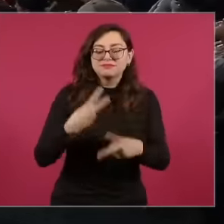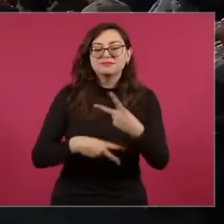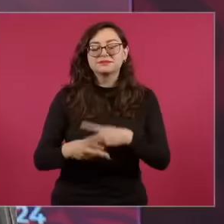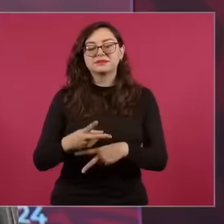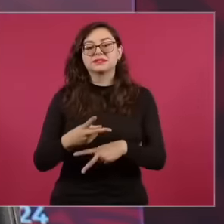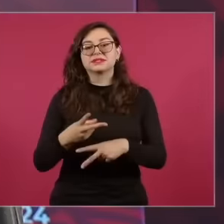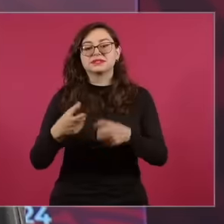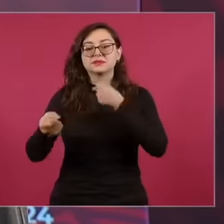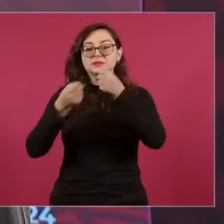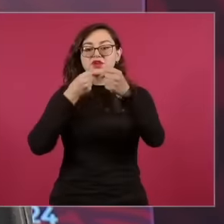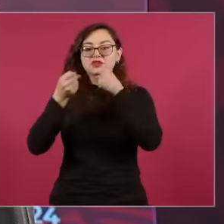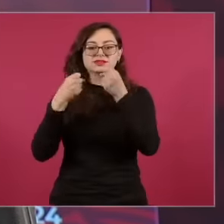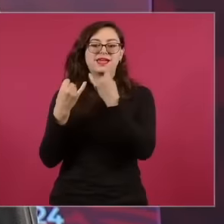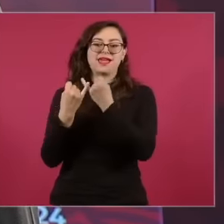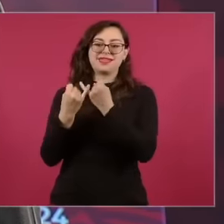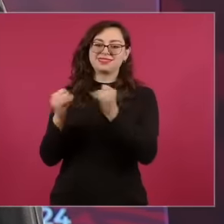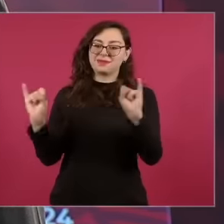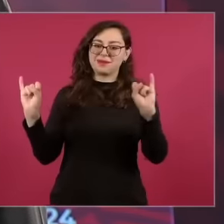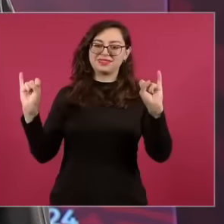independent communicators, women and